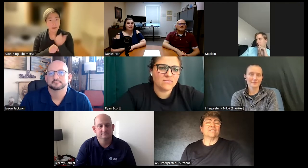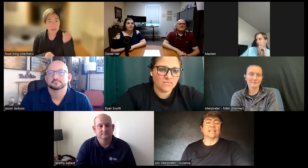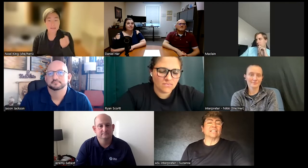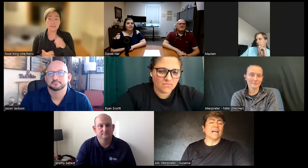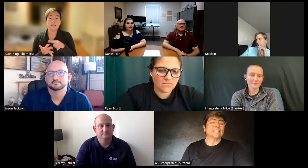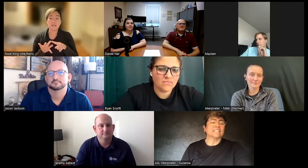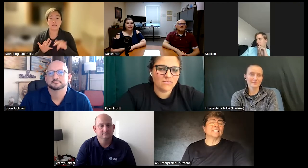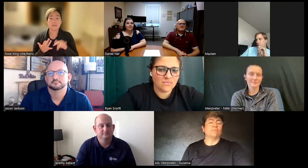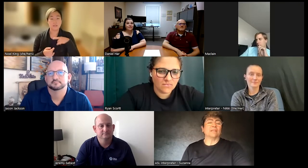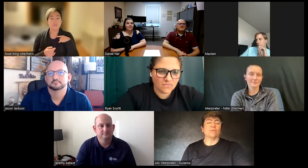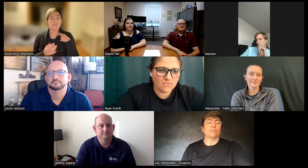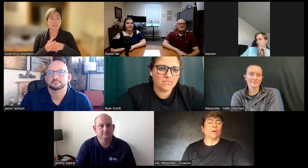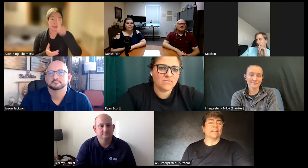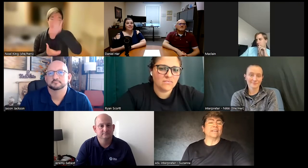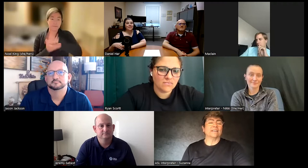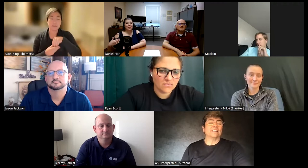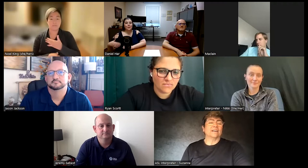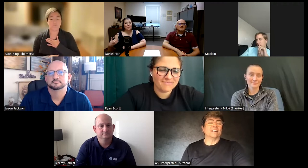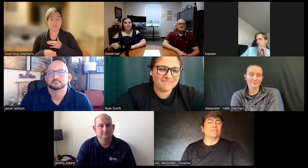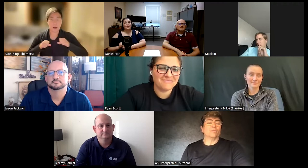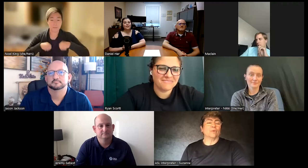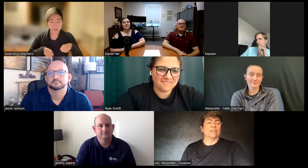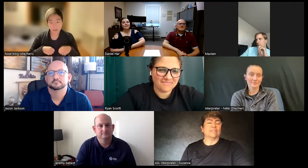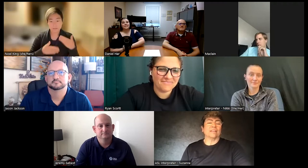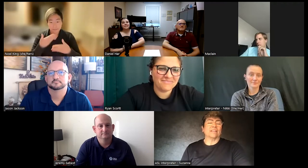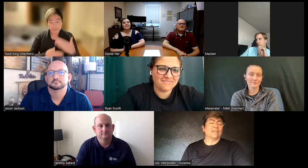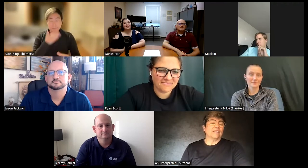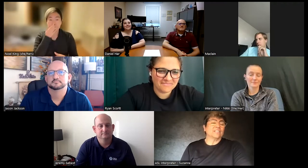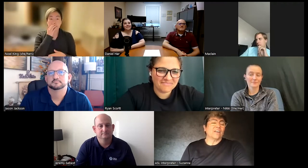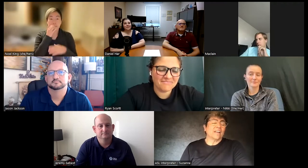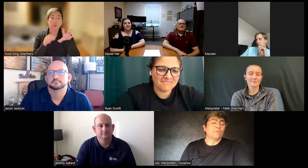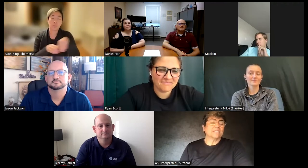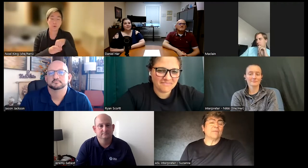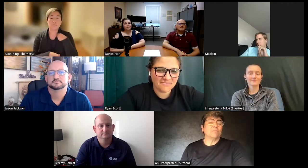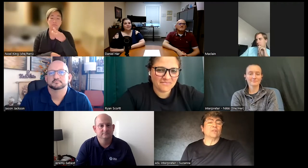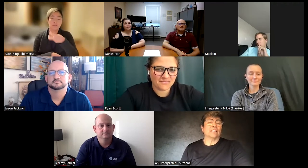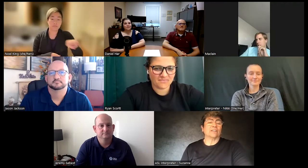like the Lions Club and I would win uh and I they saw that I was capable and I